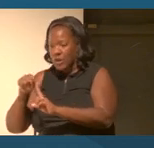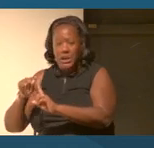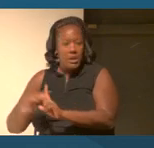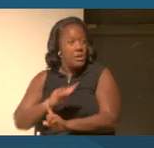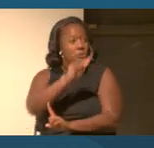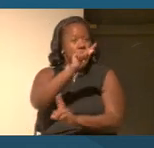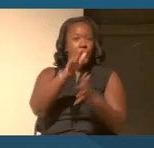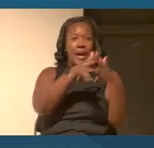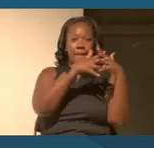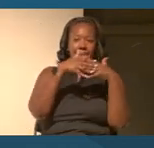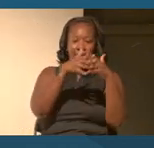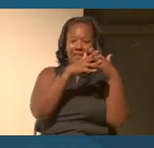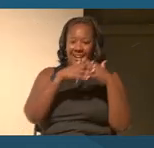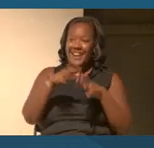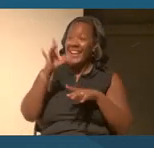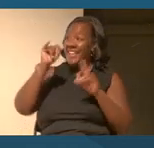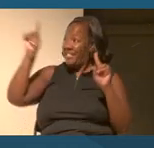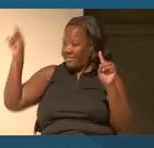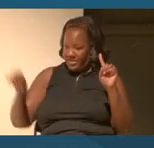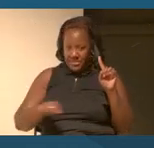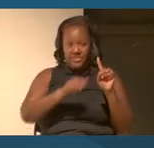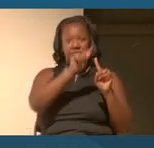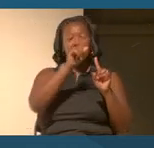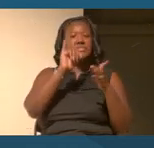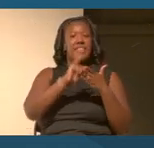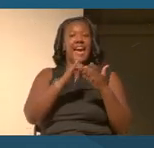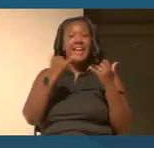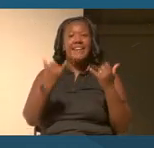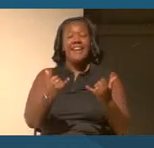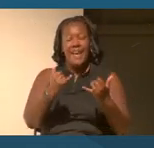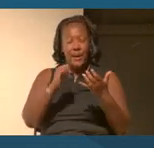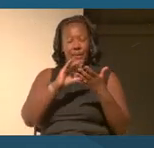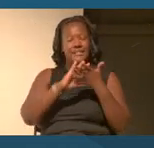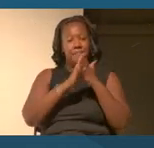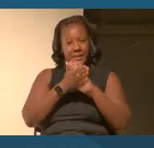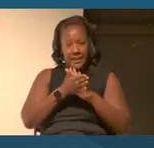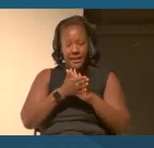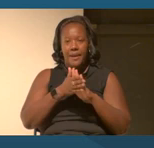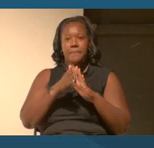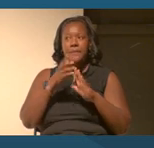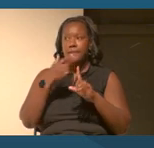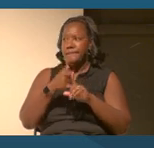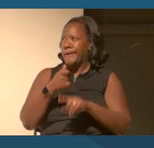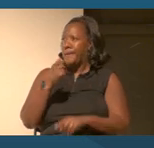a trade route that now becomes solidly built from the 1500s to the 1800s.